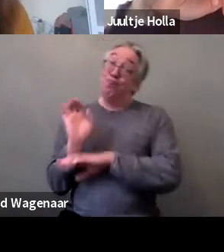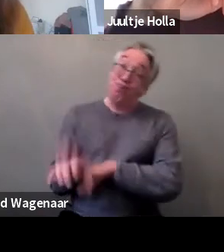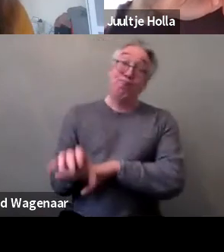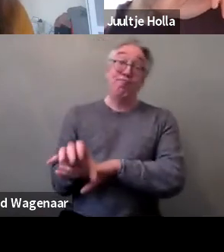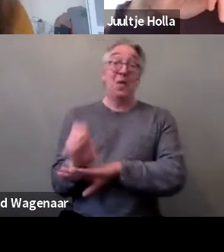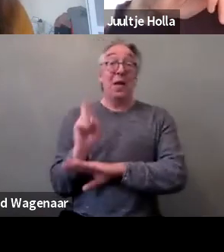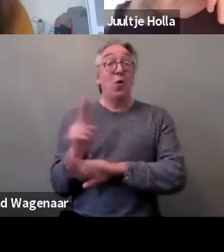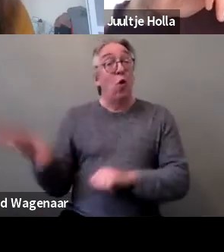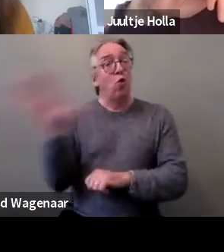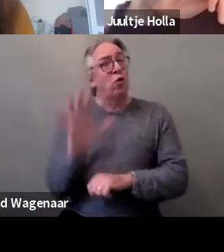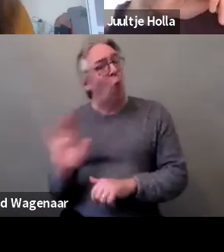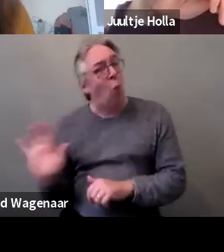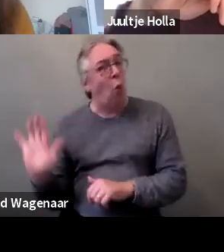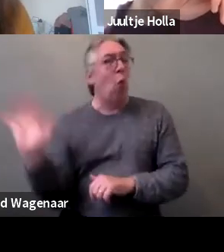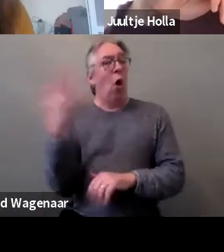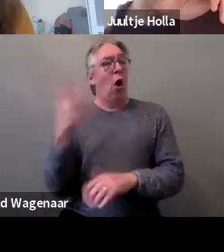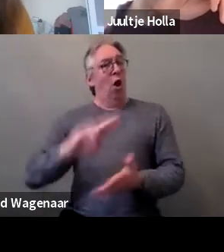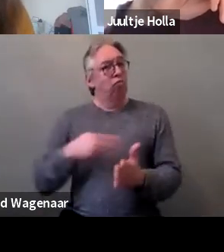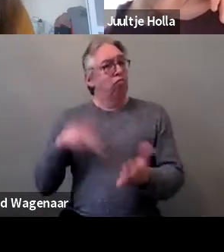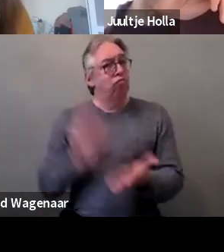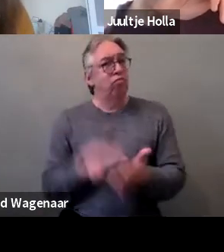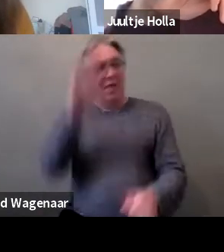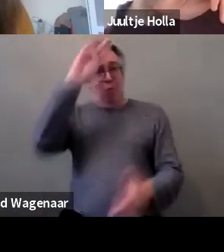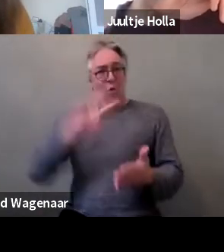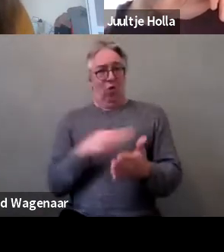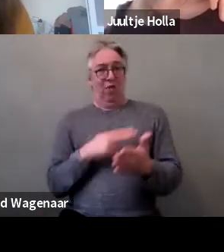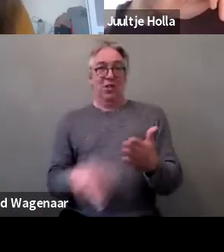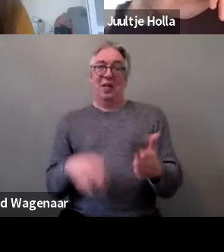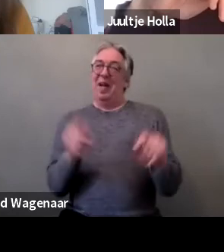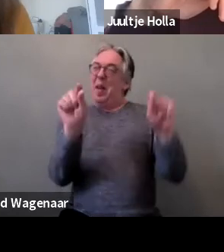that ratified the Istanbul Convention? I know the question is political,